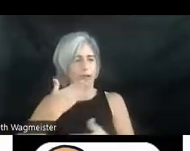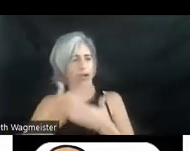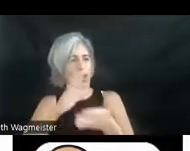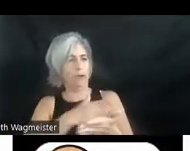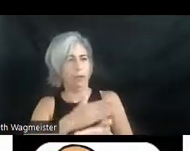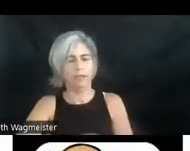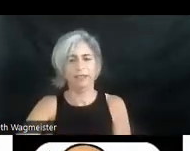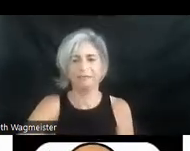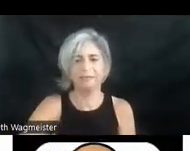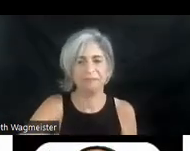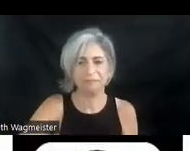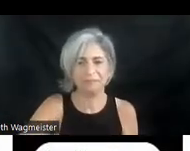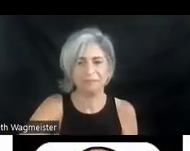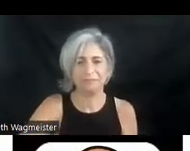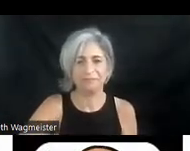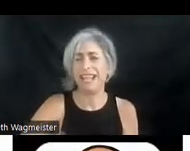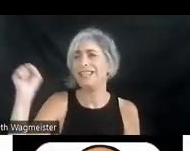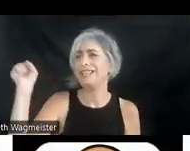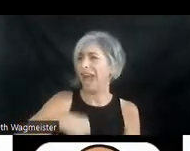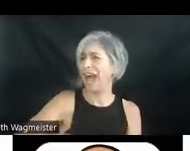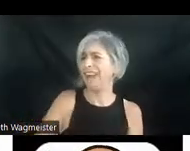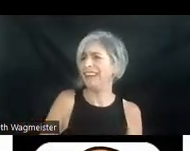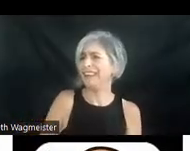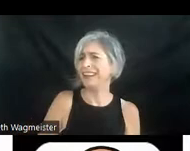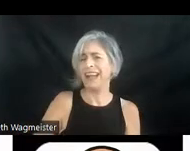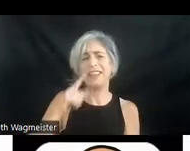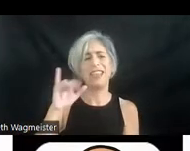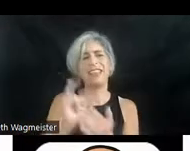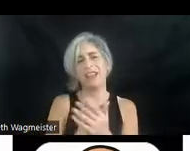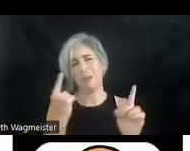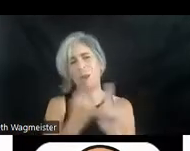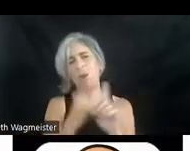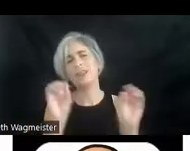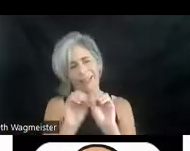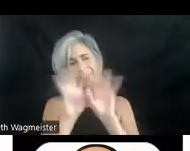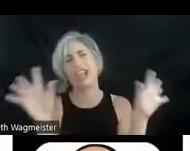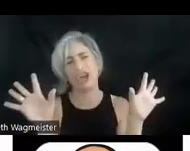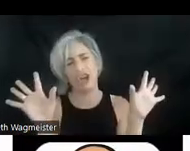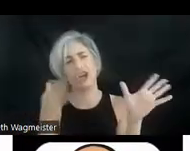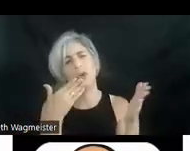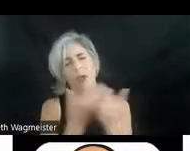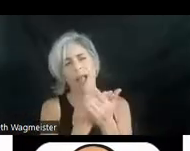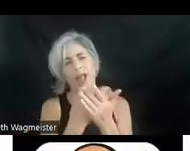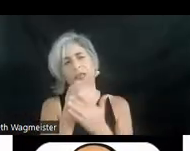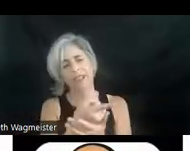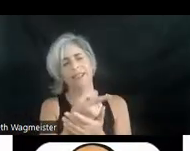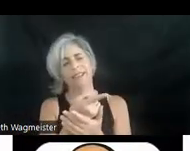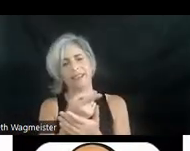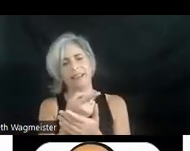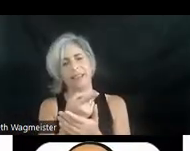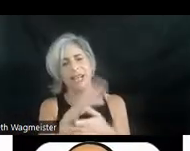Yeah. I think that makes the point really quite well. This notion of including